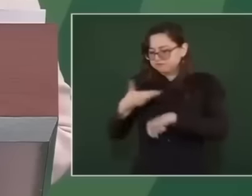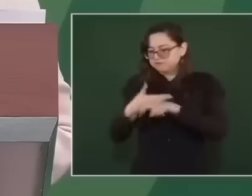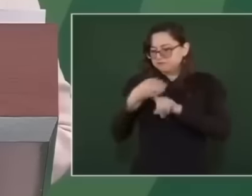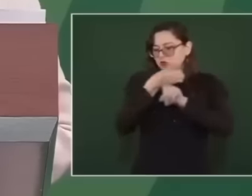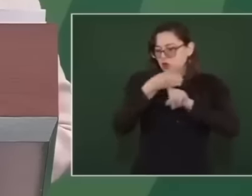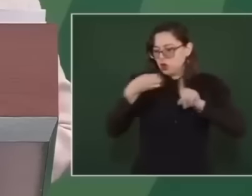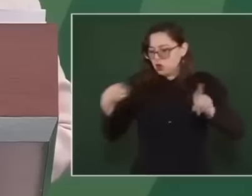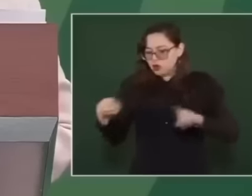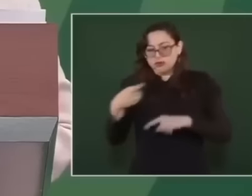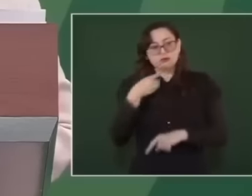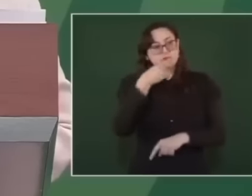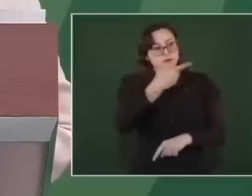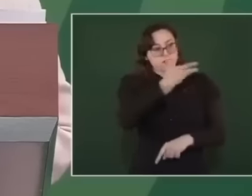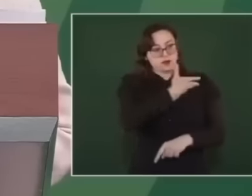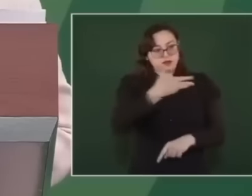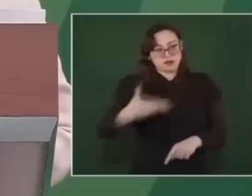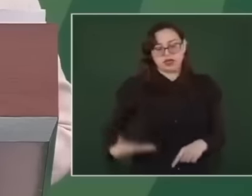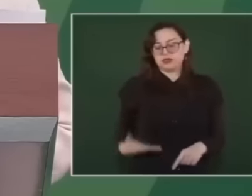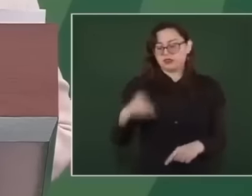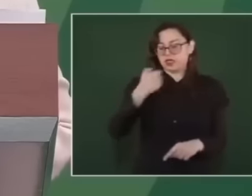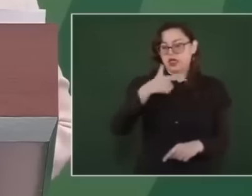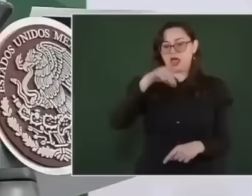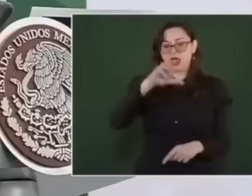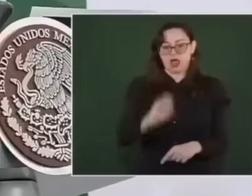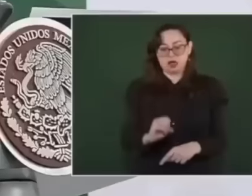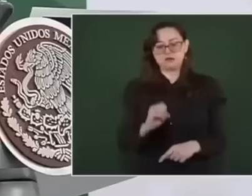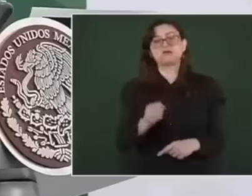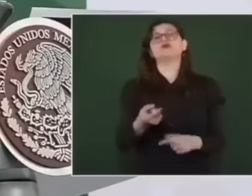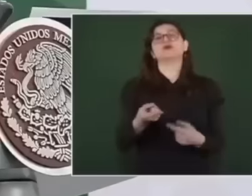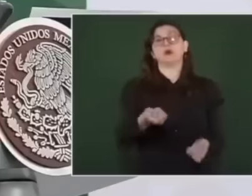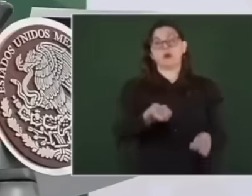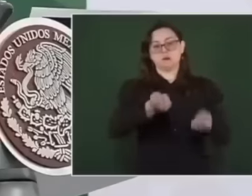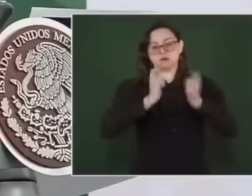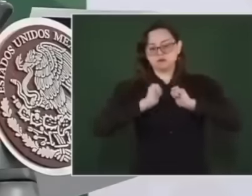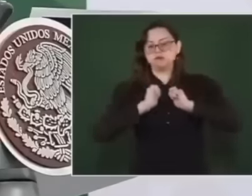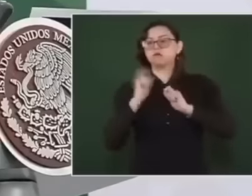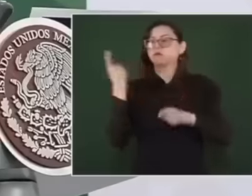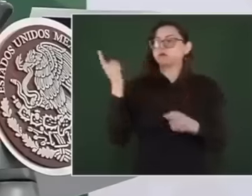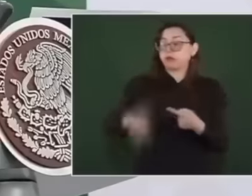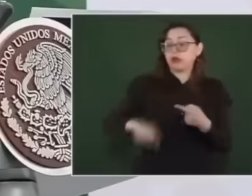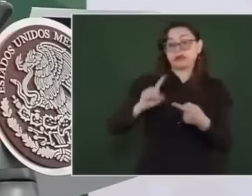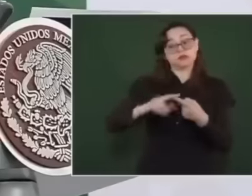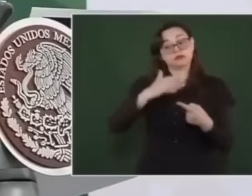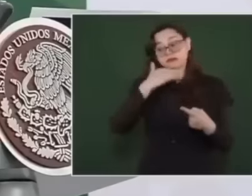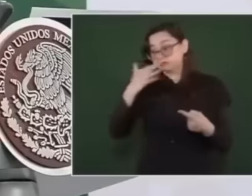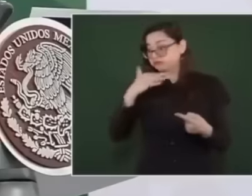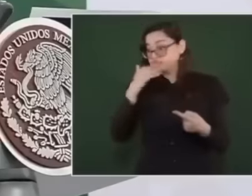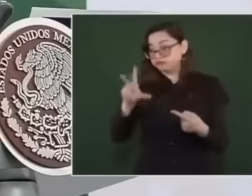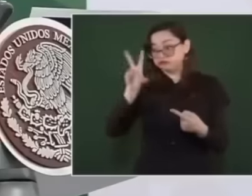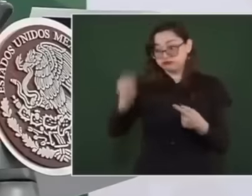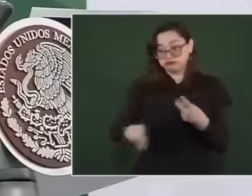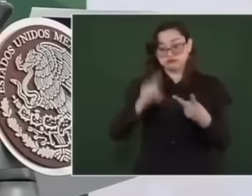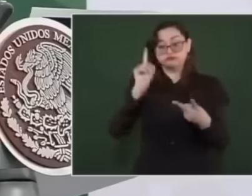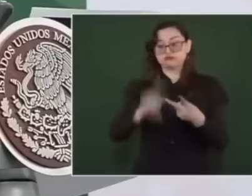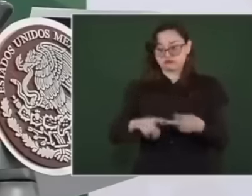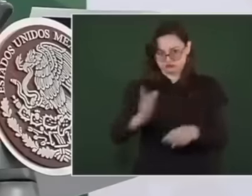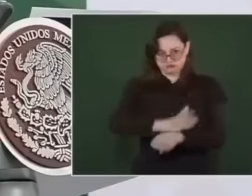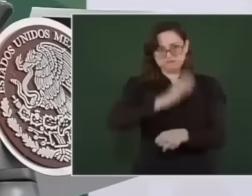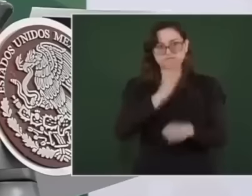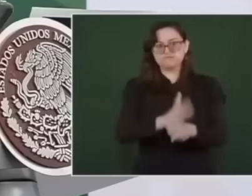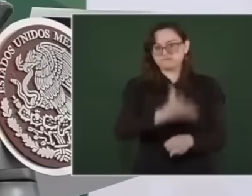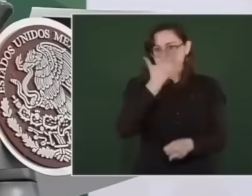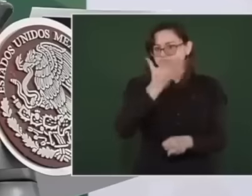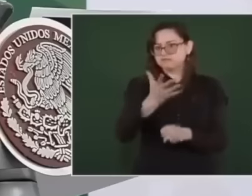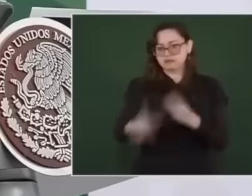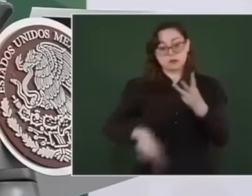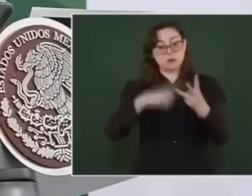of President López Obrador, zero corruption, zero impunity and zero complicity,